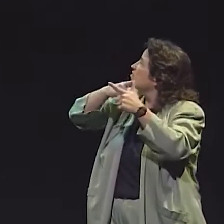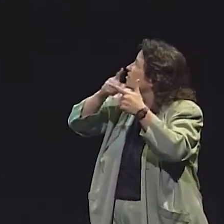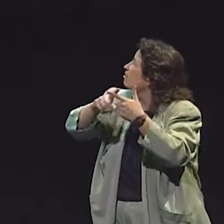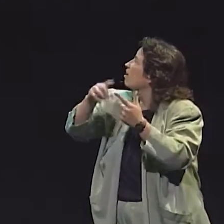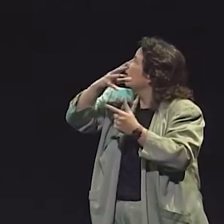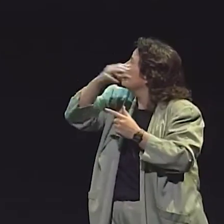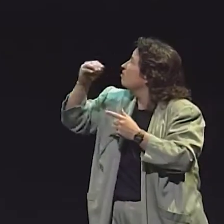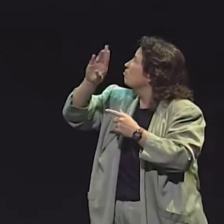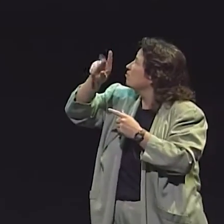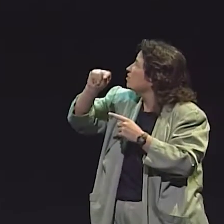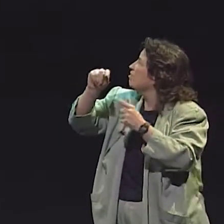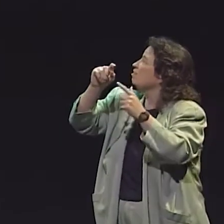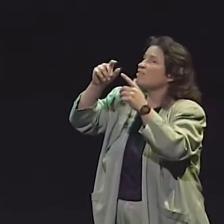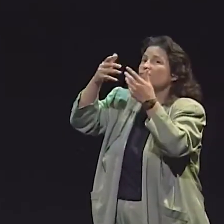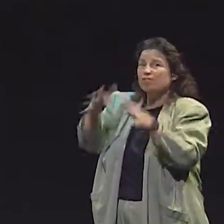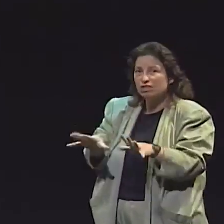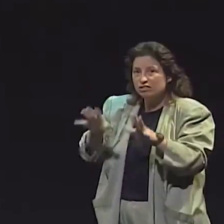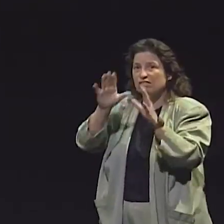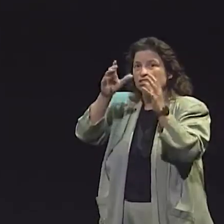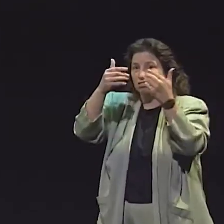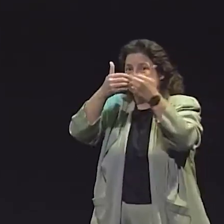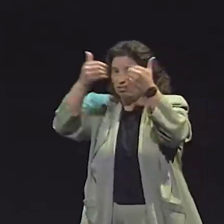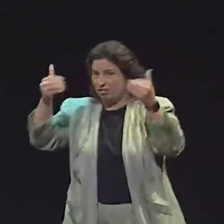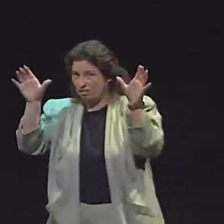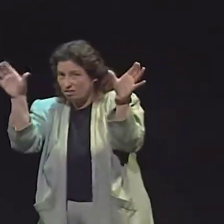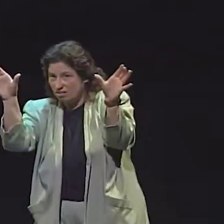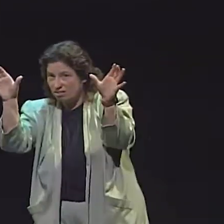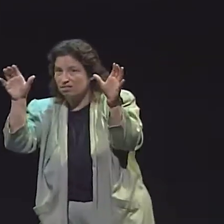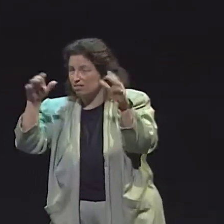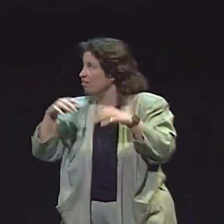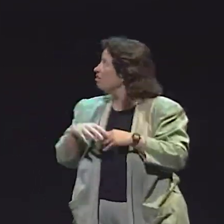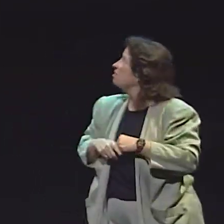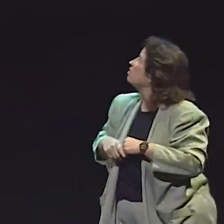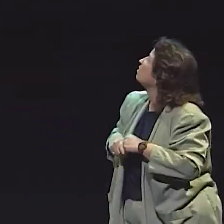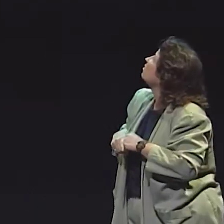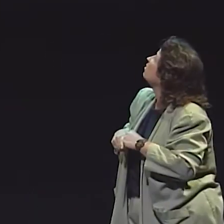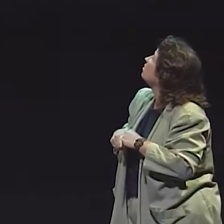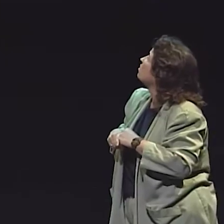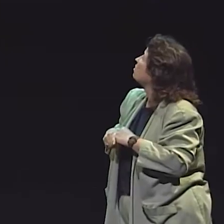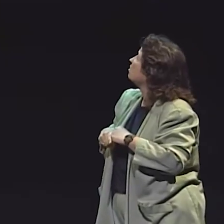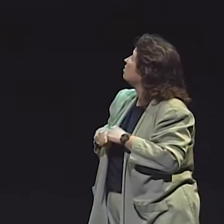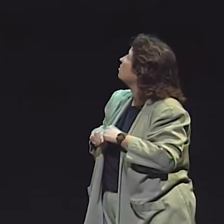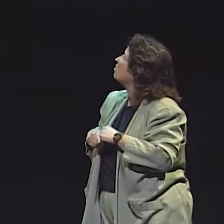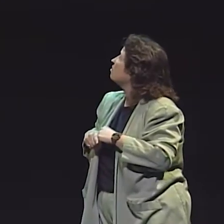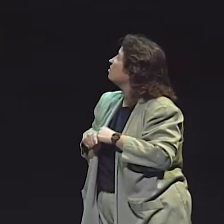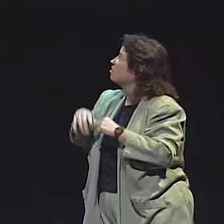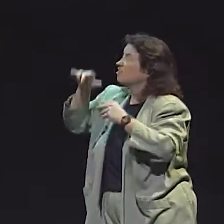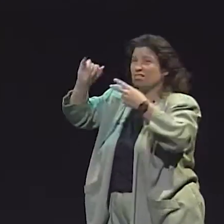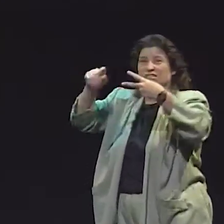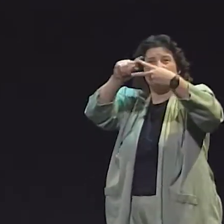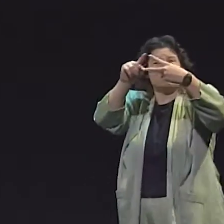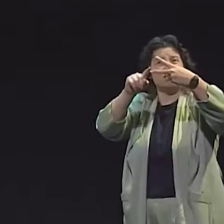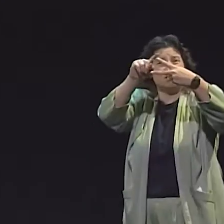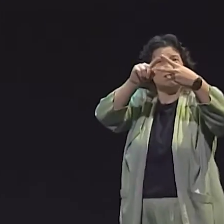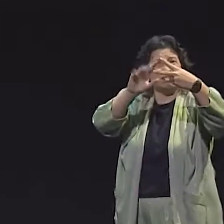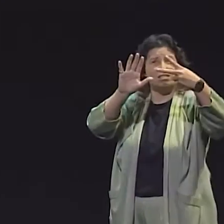THAT INCLUDES NOUNS POINTING AND . THEN ON SEGMENTATION FOR VERB PHRASES,